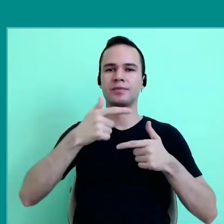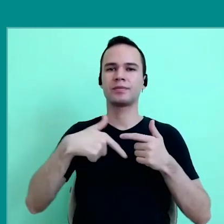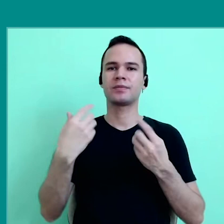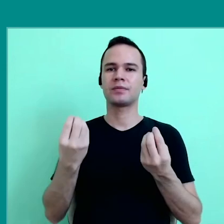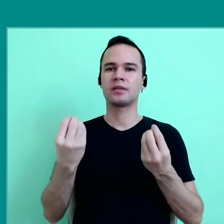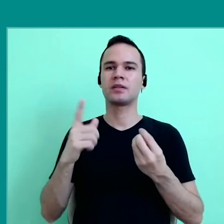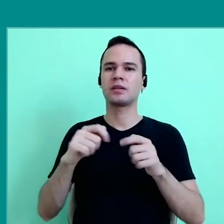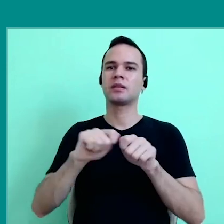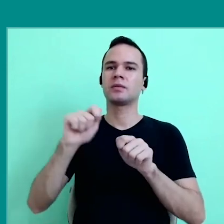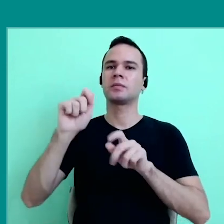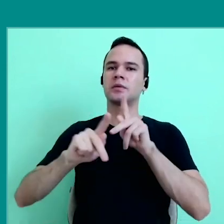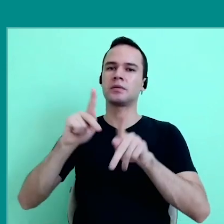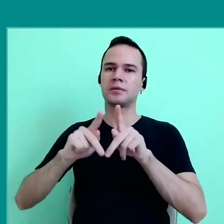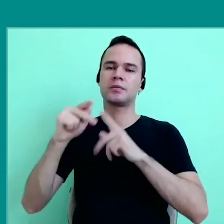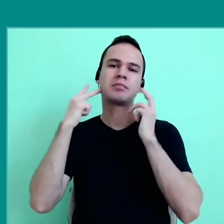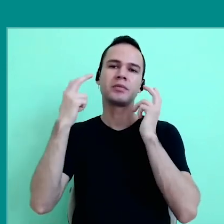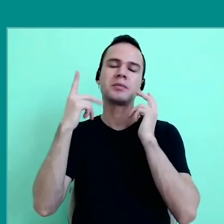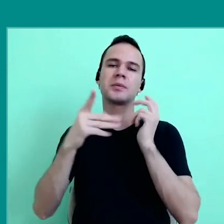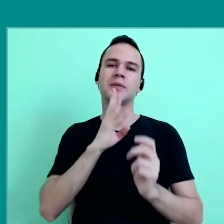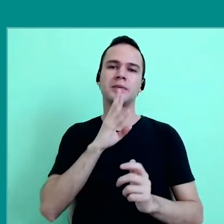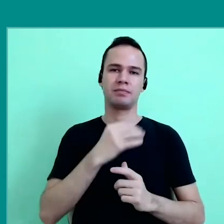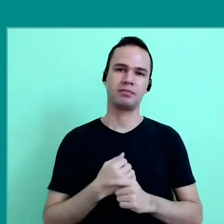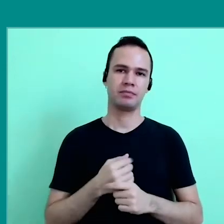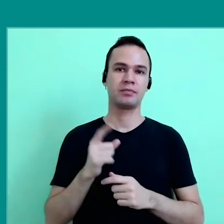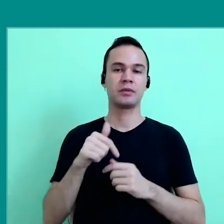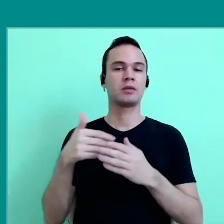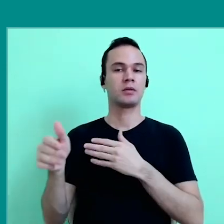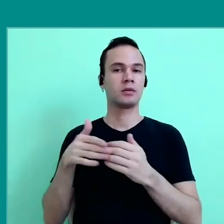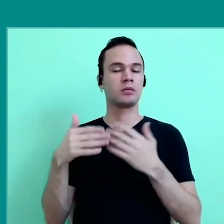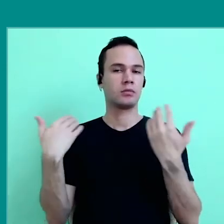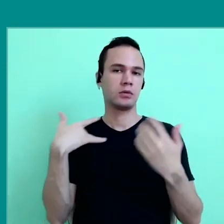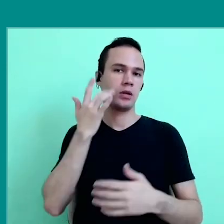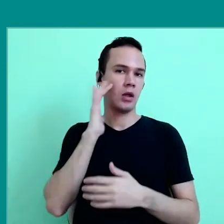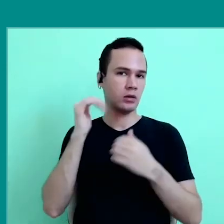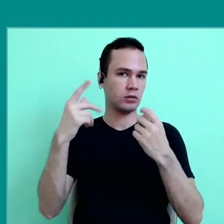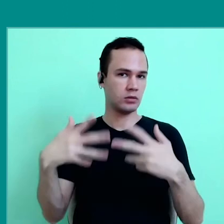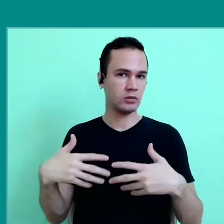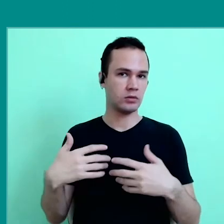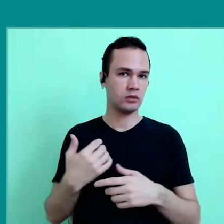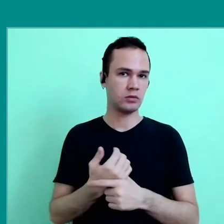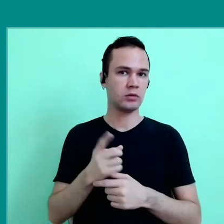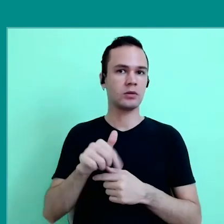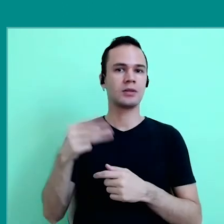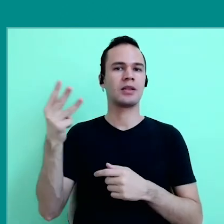What about a common public knowledge construction? But anyway, I would say, and here I go to the third point: